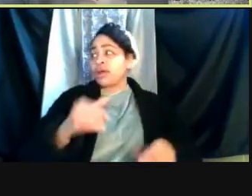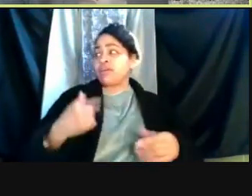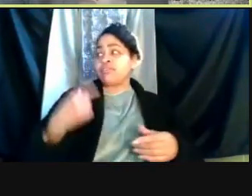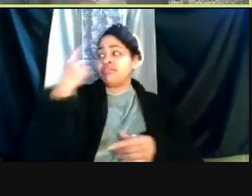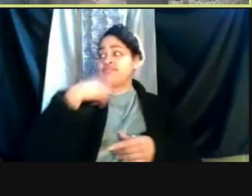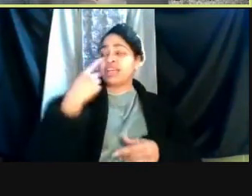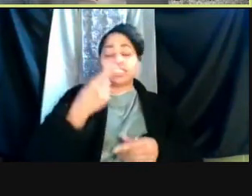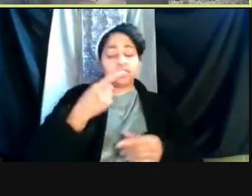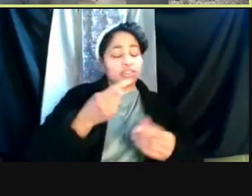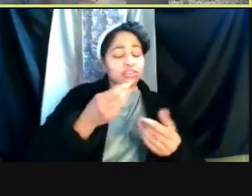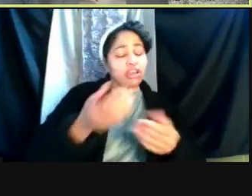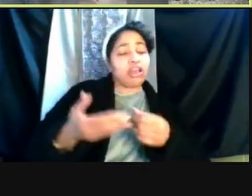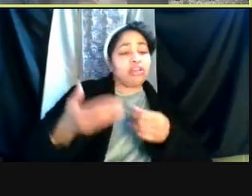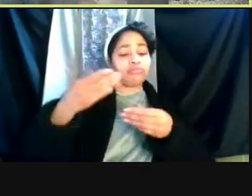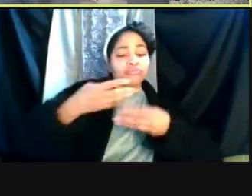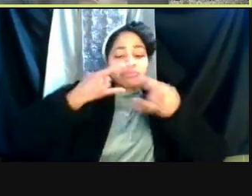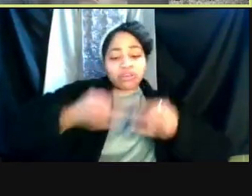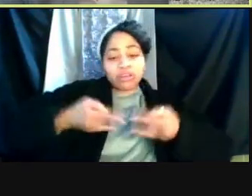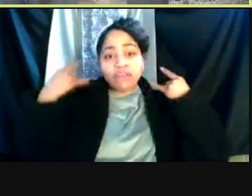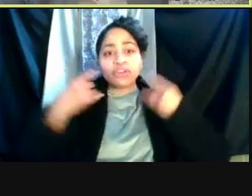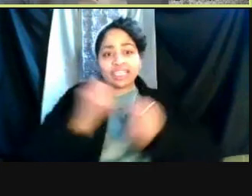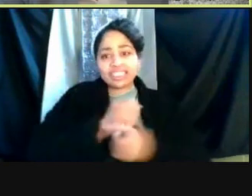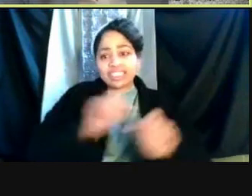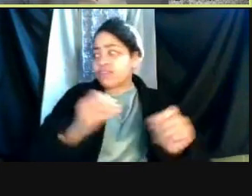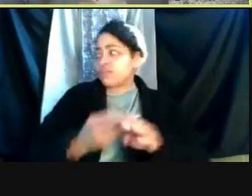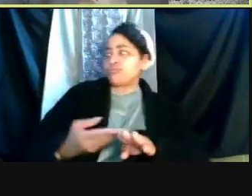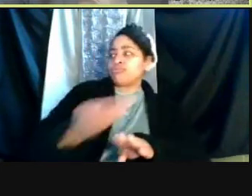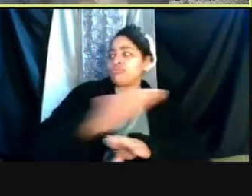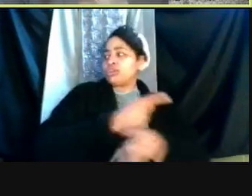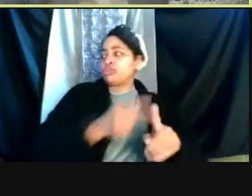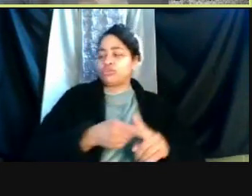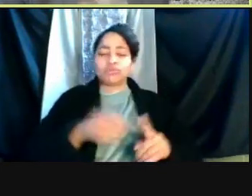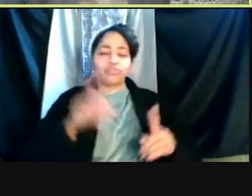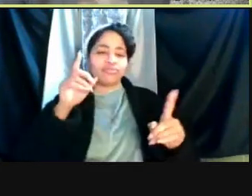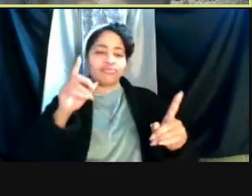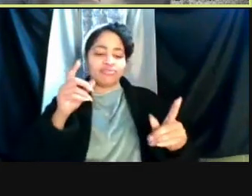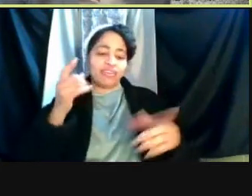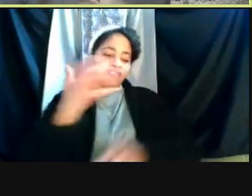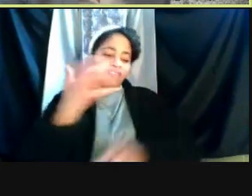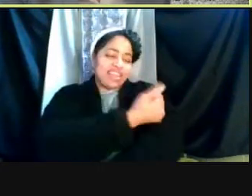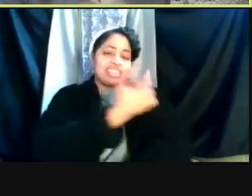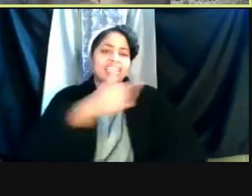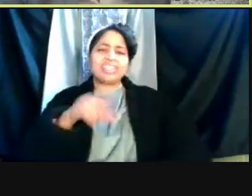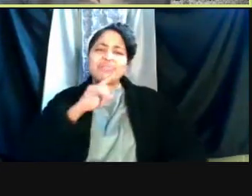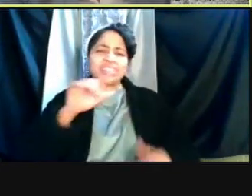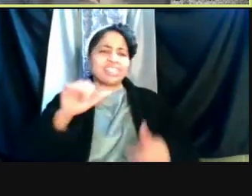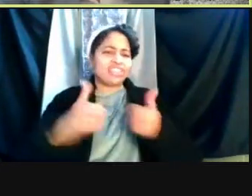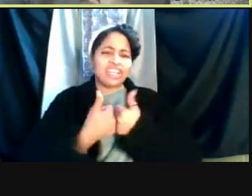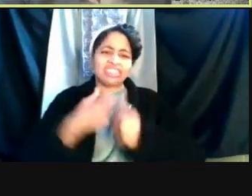we can research safely even prior to being vaccinated. These are challenging times, but I'm really confident